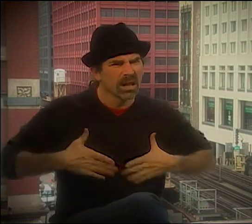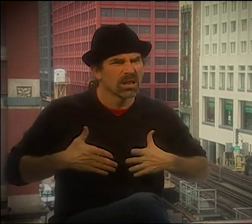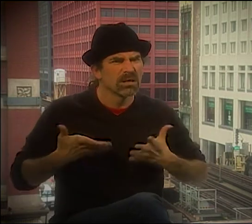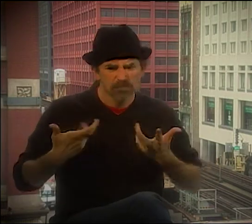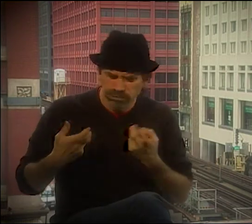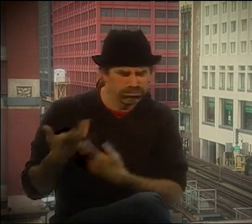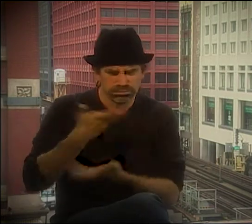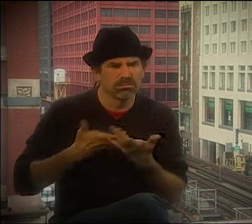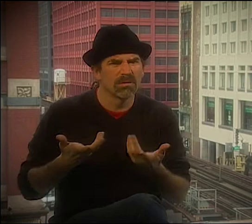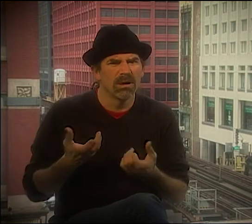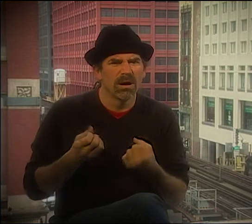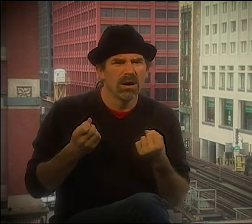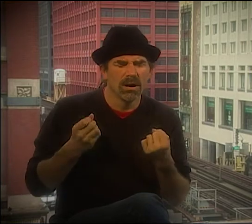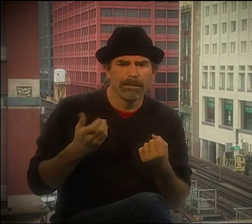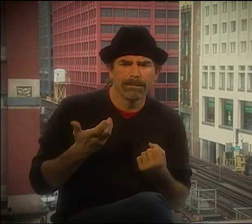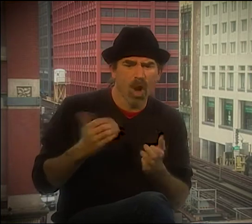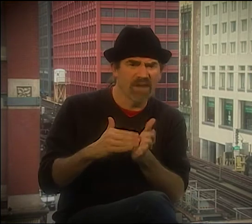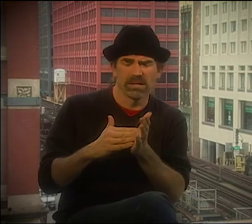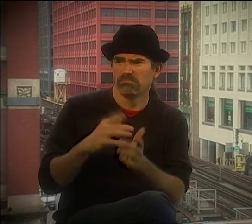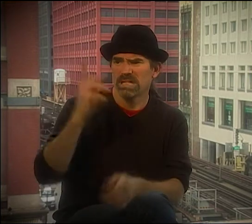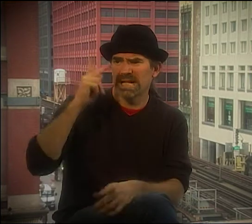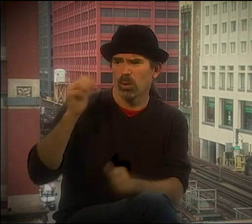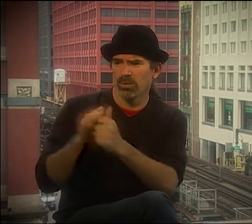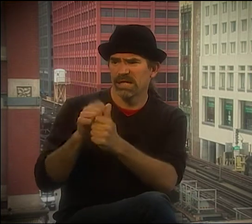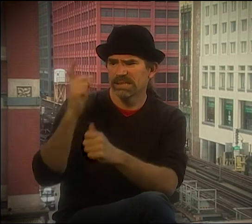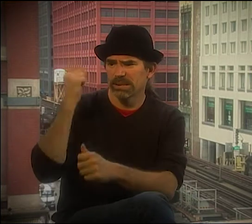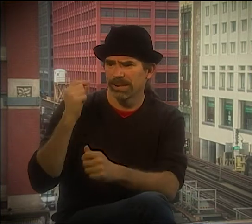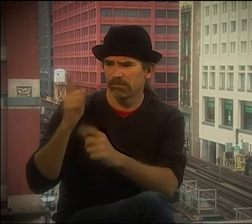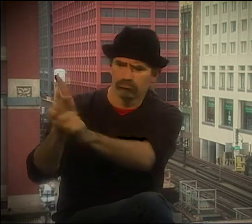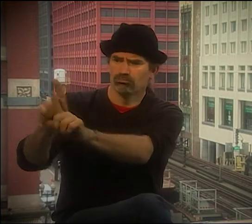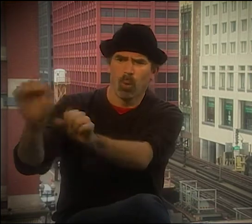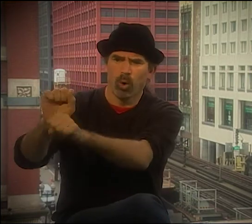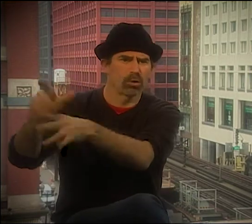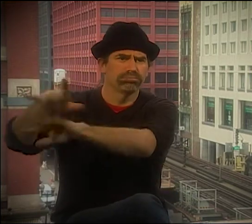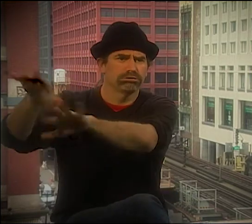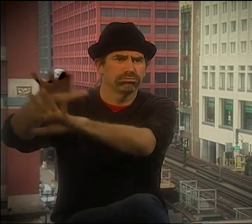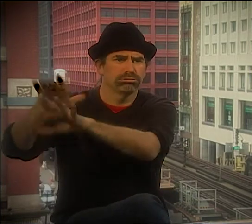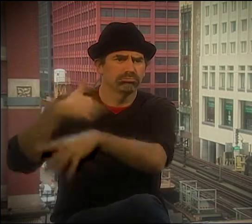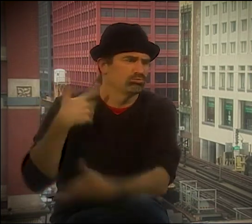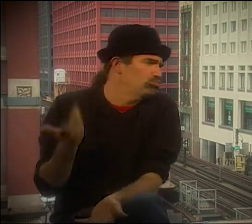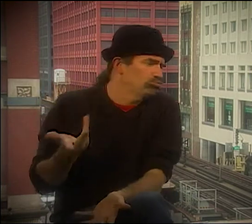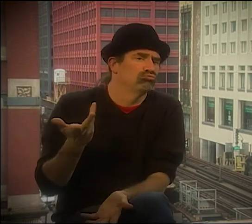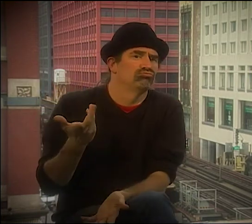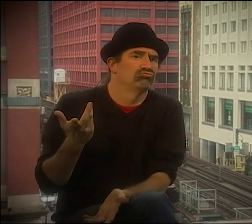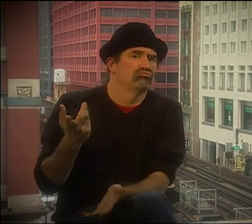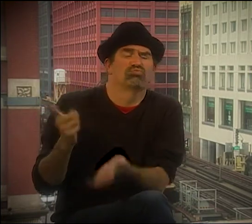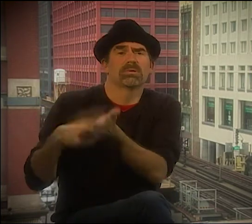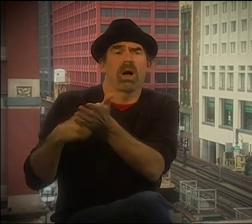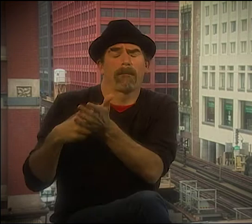WE WERE DOING AND START PLAYING AND PERFORMING TOGETHER-- YOU KNOW, VERY PHYSICAL ALL THE TIME.